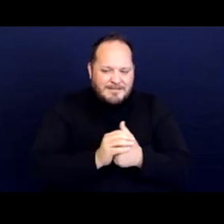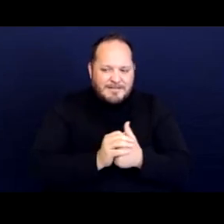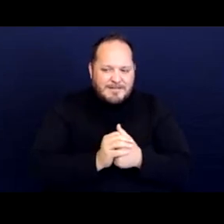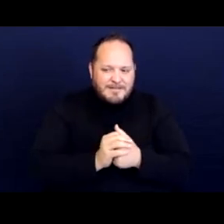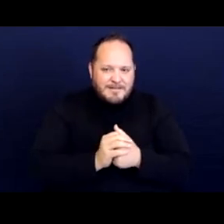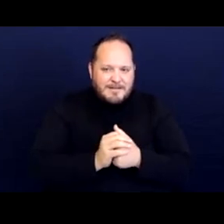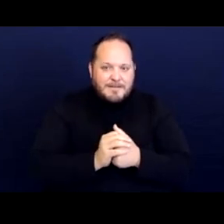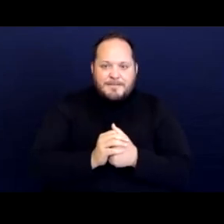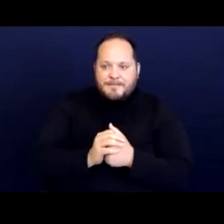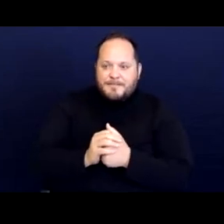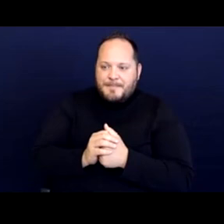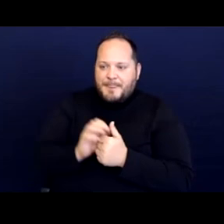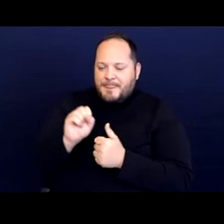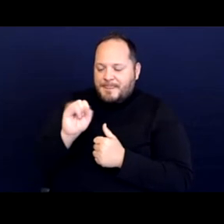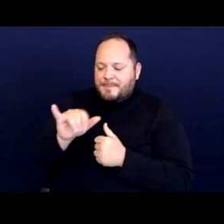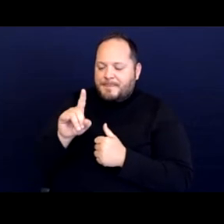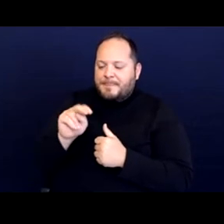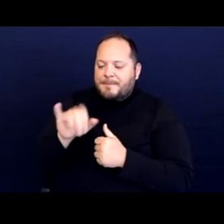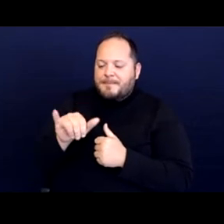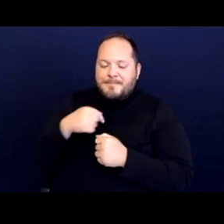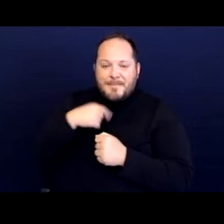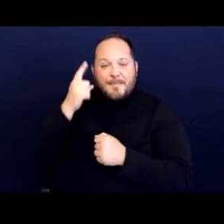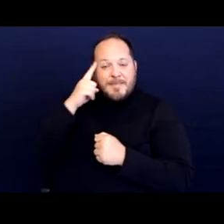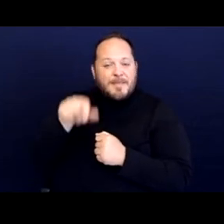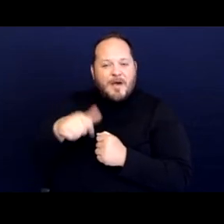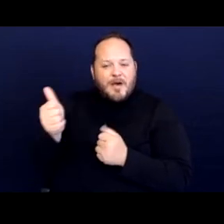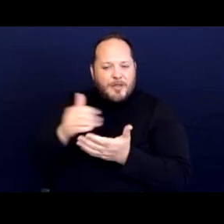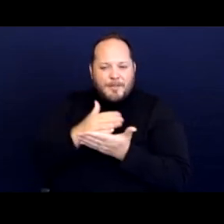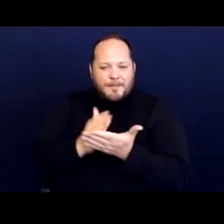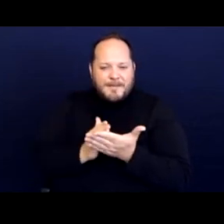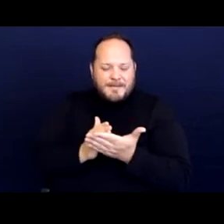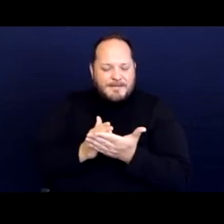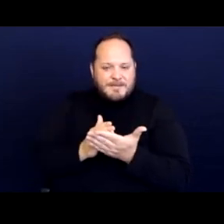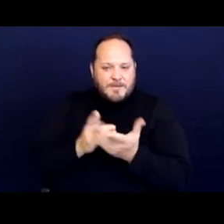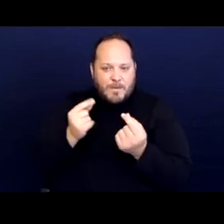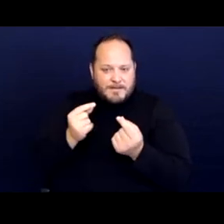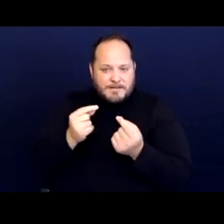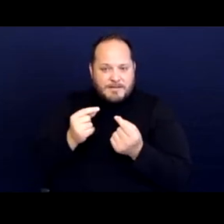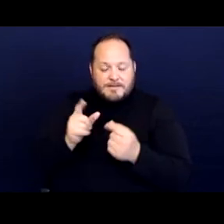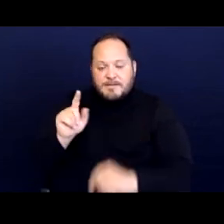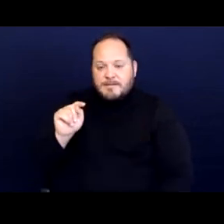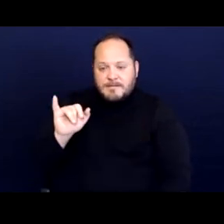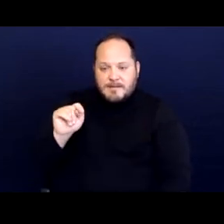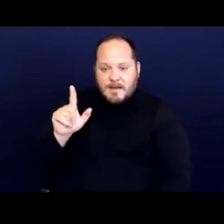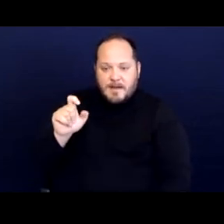[Sydney] I think the other piece too, is that the title too prohibits programs or activities